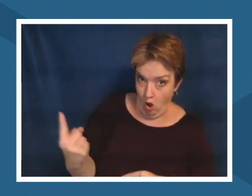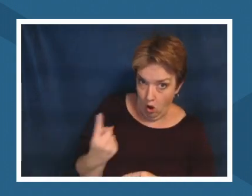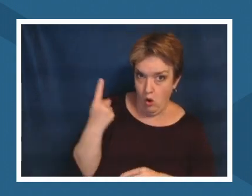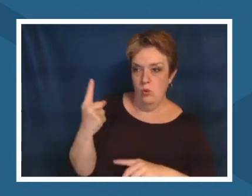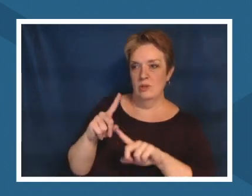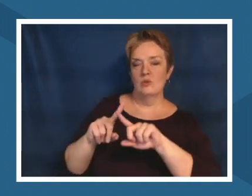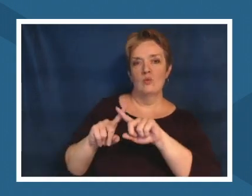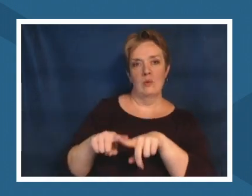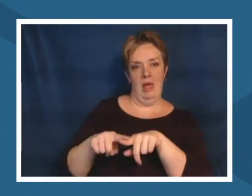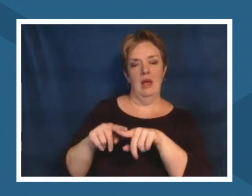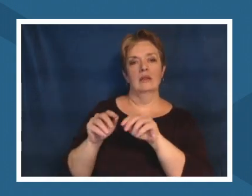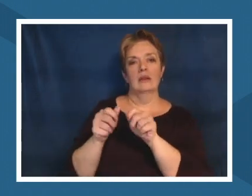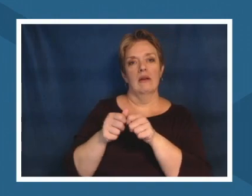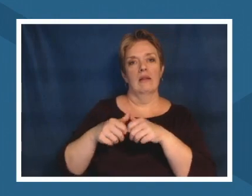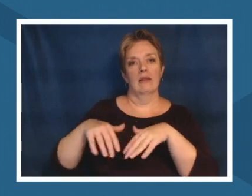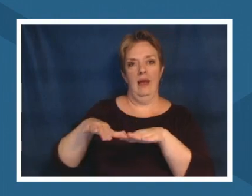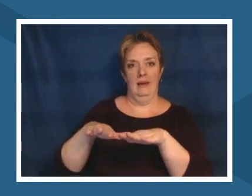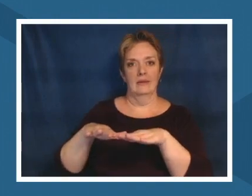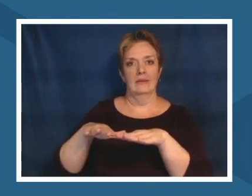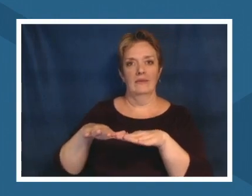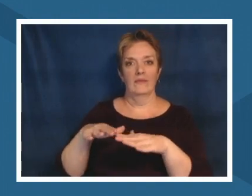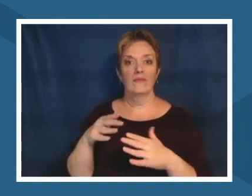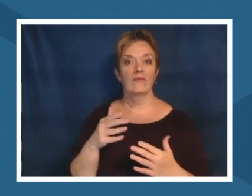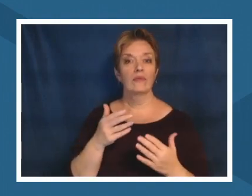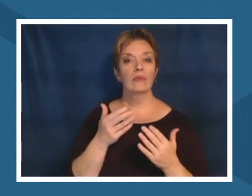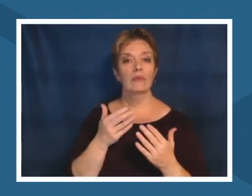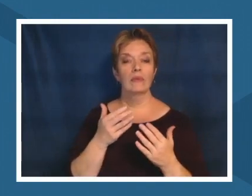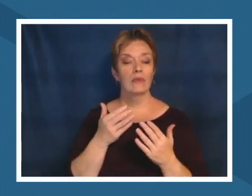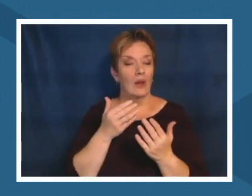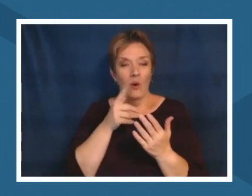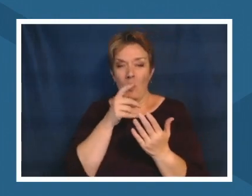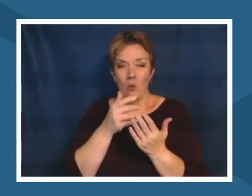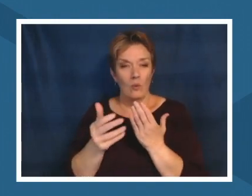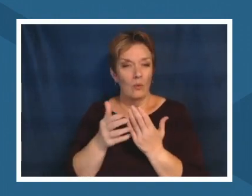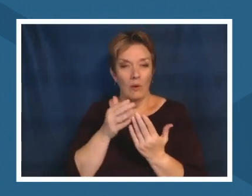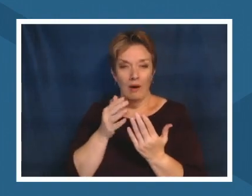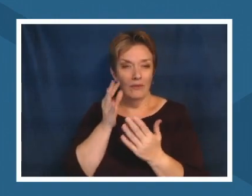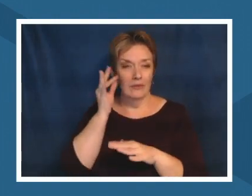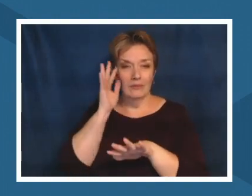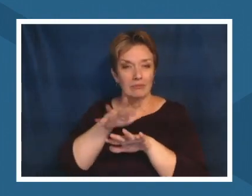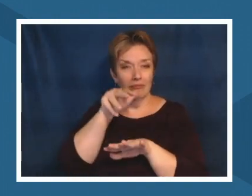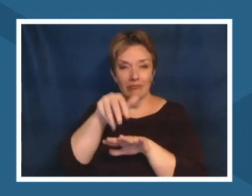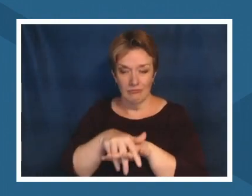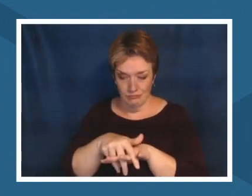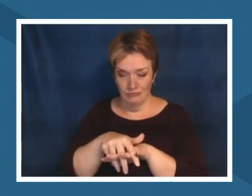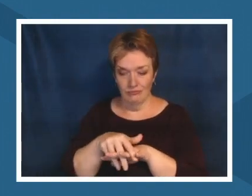on land has demonstrated an aspect of innovation